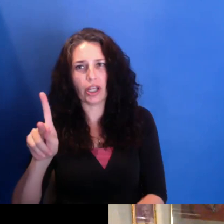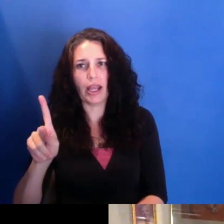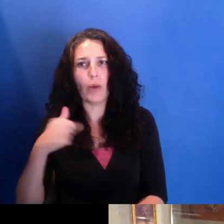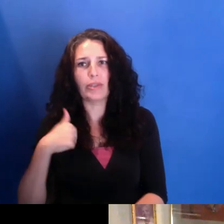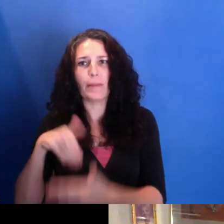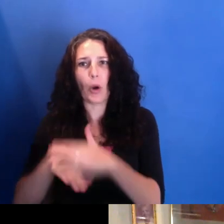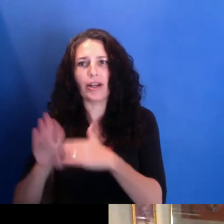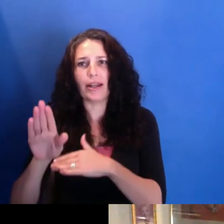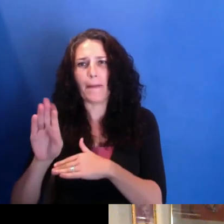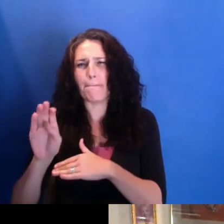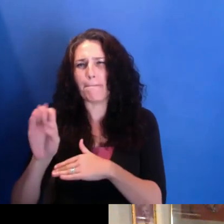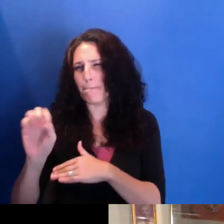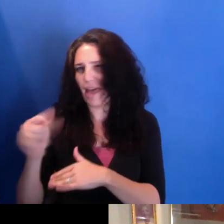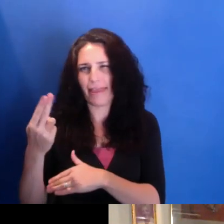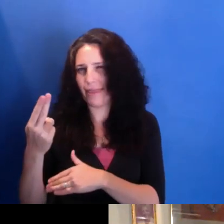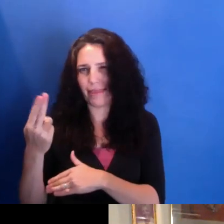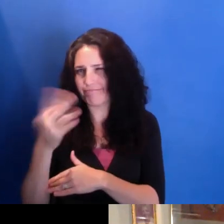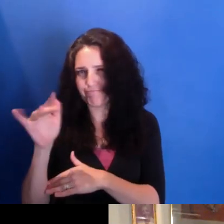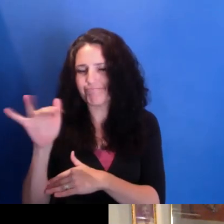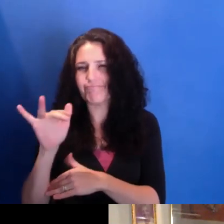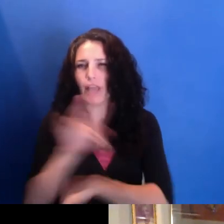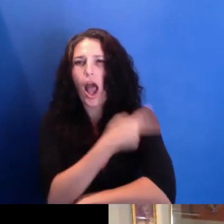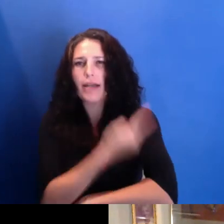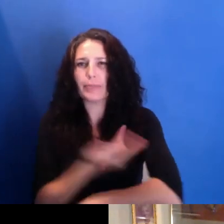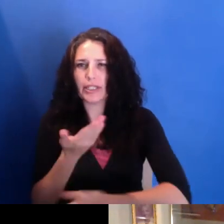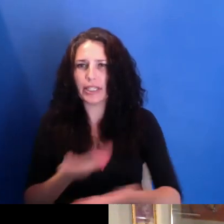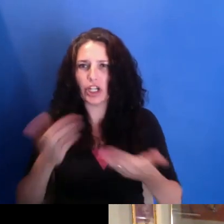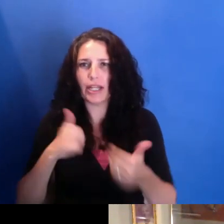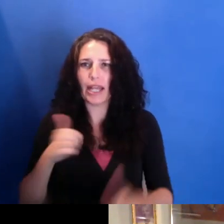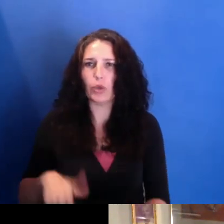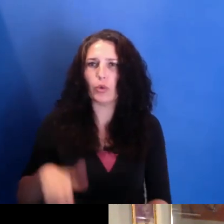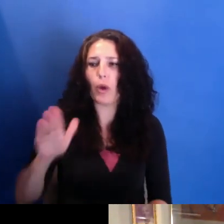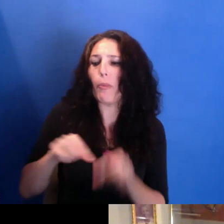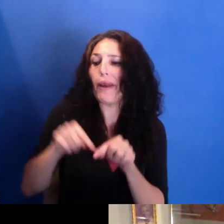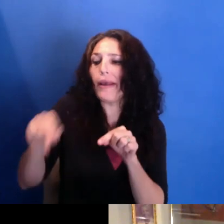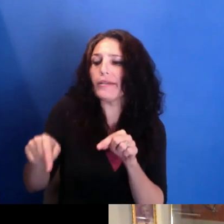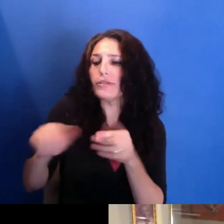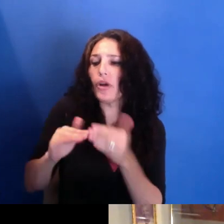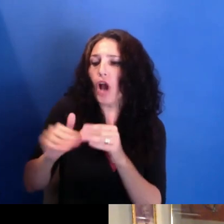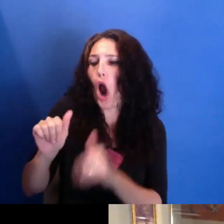And I grew up in a town right next door called Orange-- Orange, New Jersey. Anybody that is familiar with the area